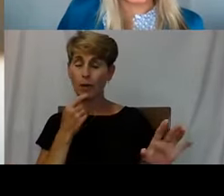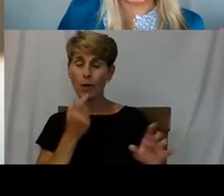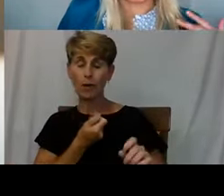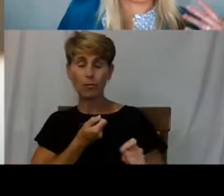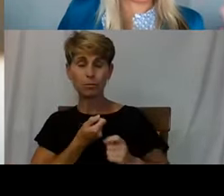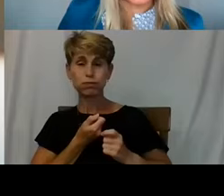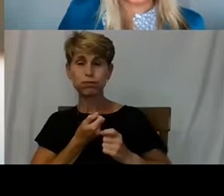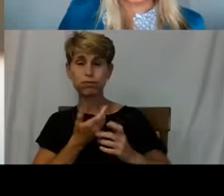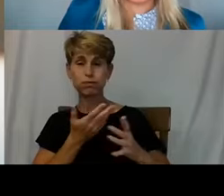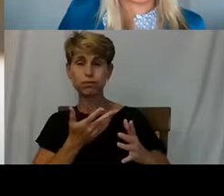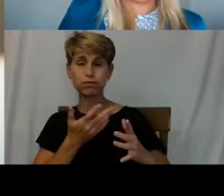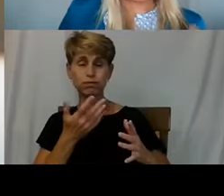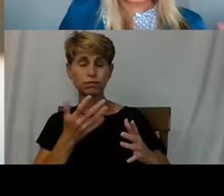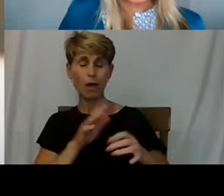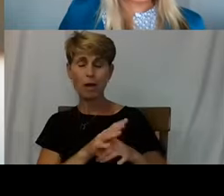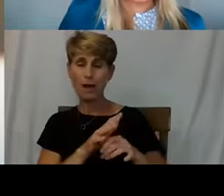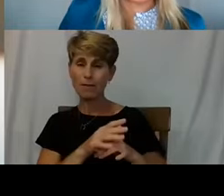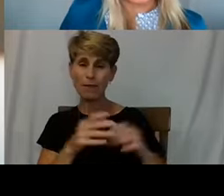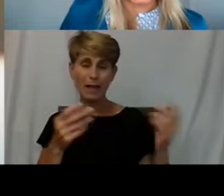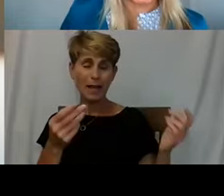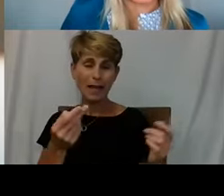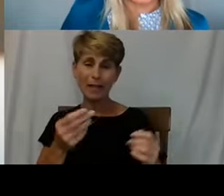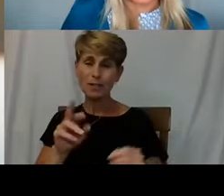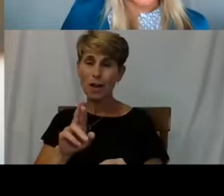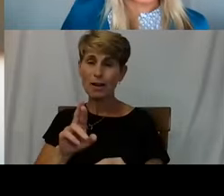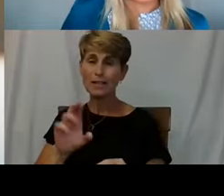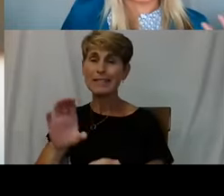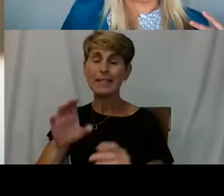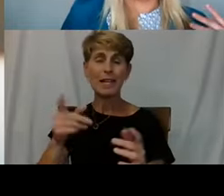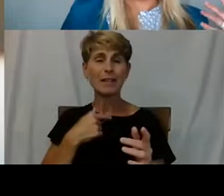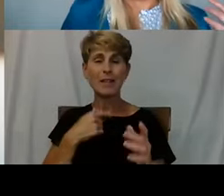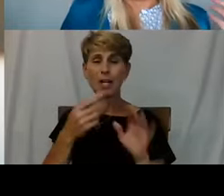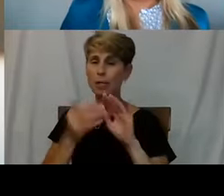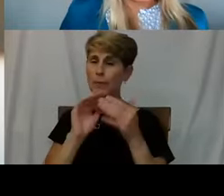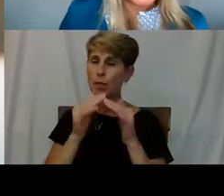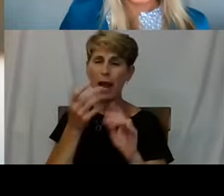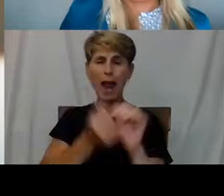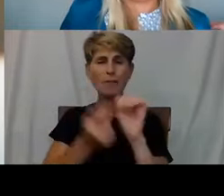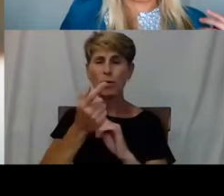to the HHRC community, to everybody who's being impacted by your stories